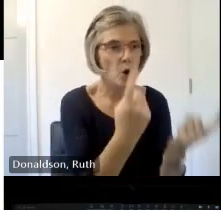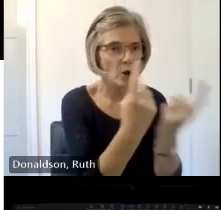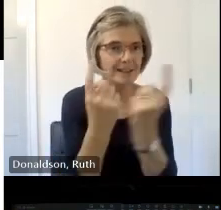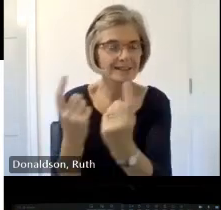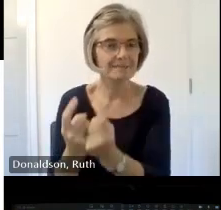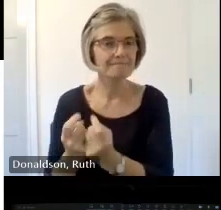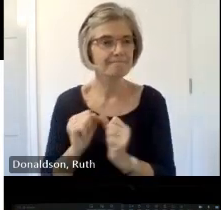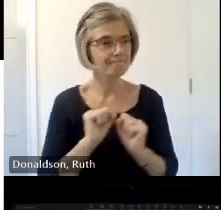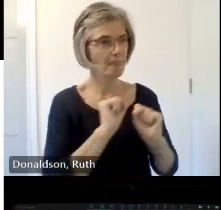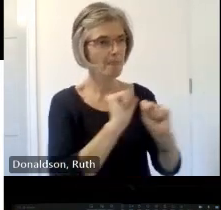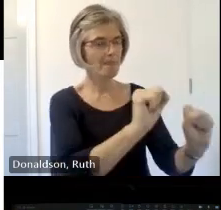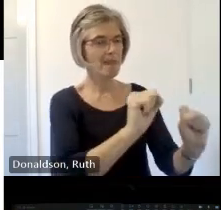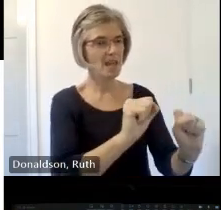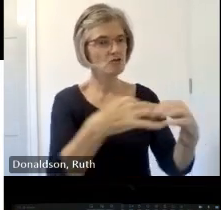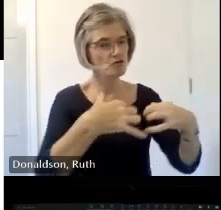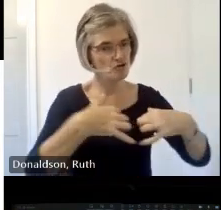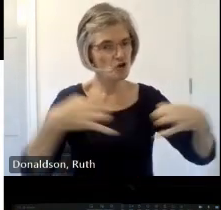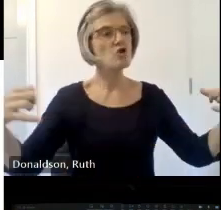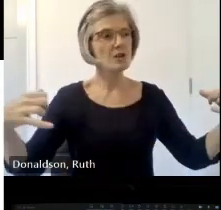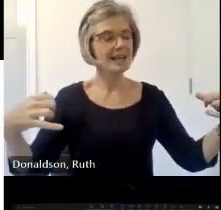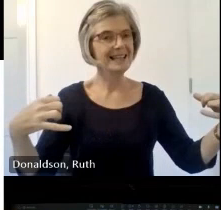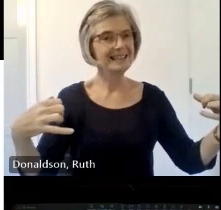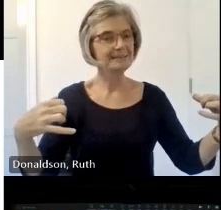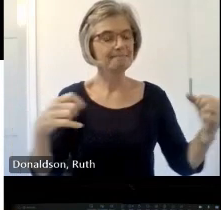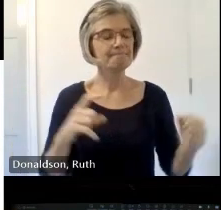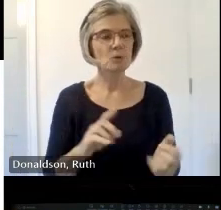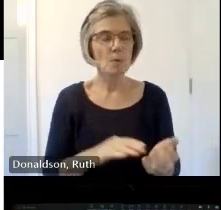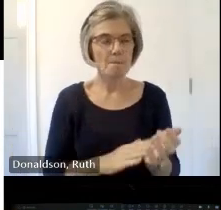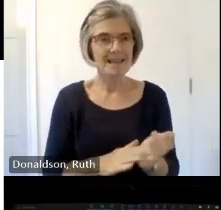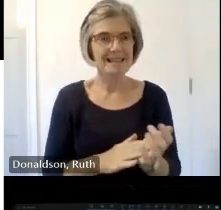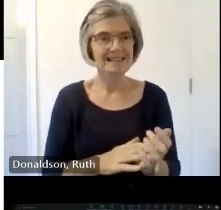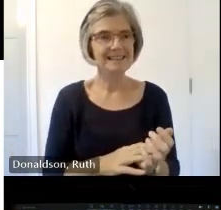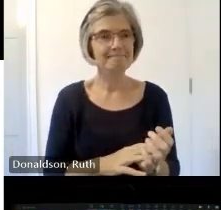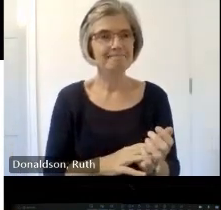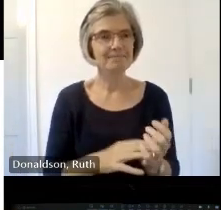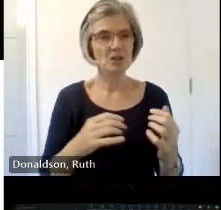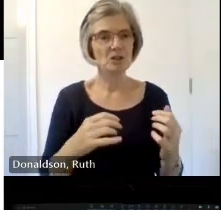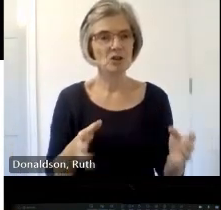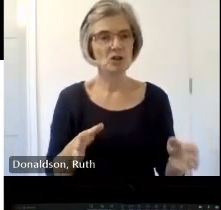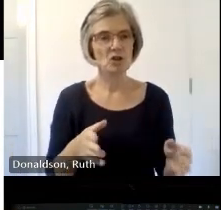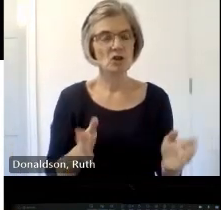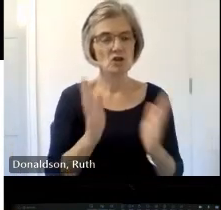it it it then stays with the building um so it it's really it's incumbent on for example a local